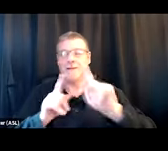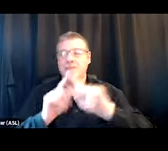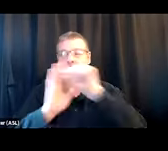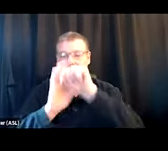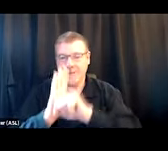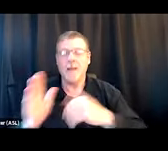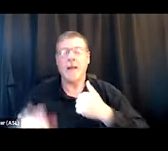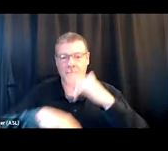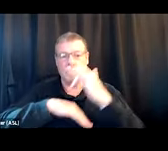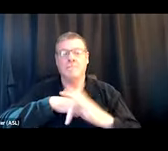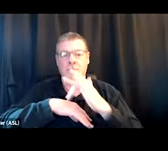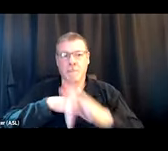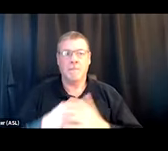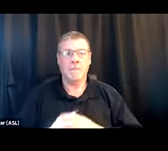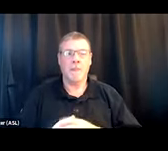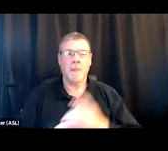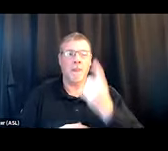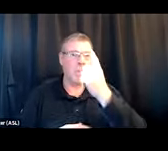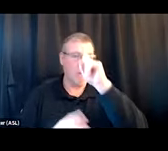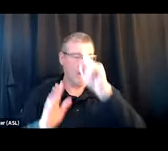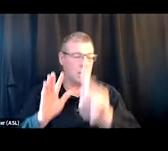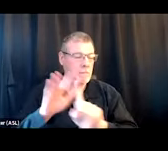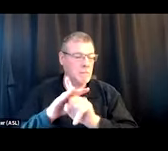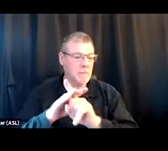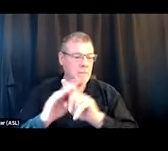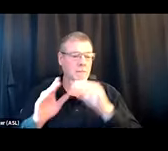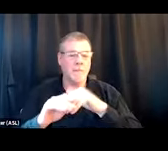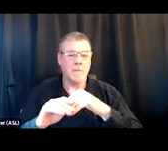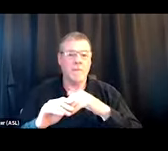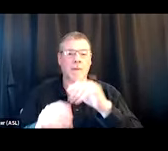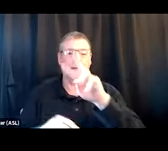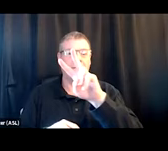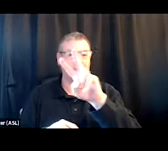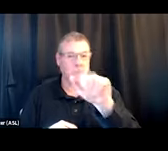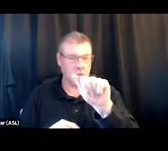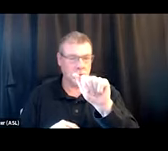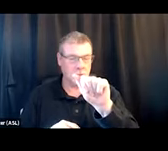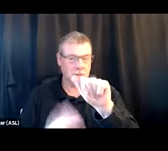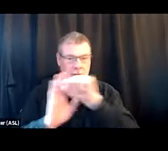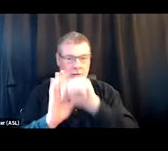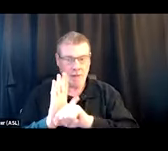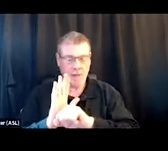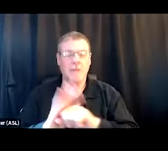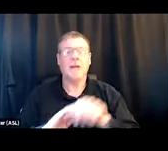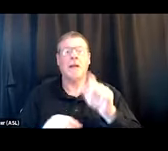I think one that I saw recently was a revived program out of Virginia, but a lot of public health departments